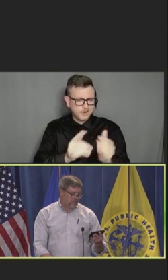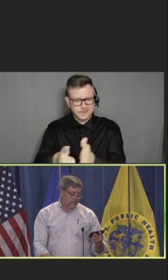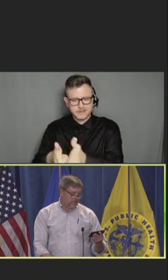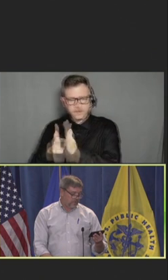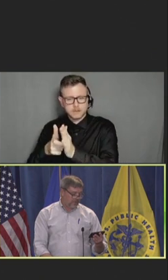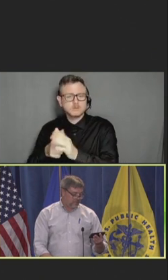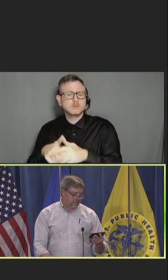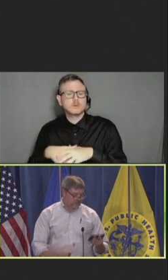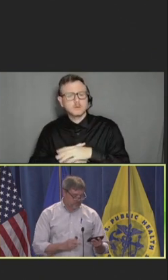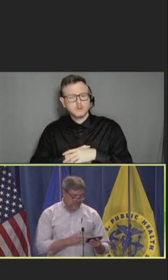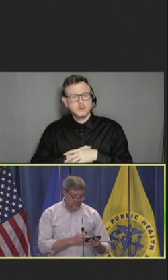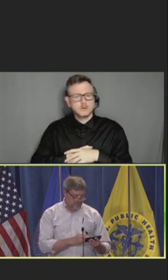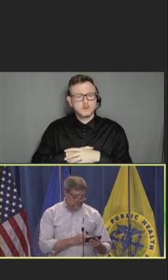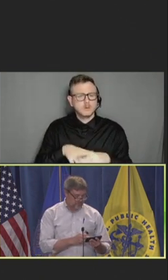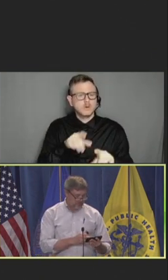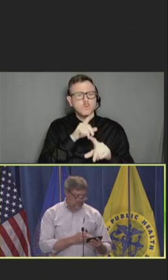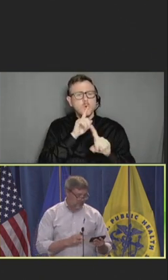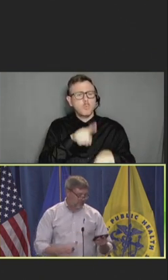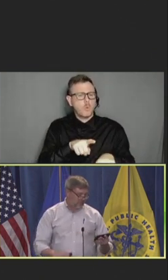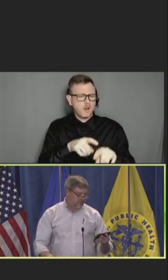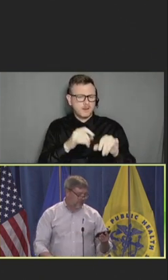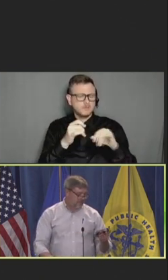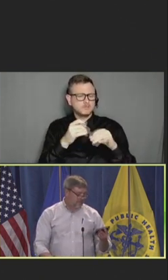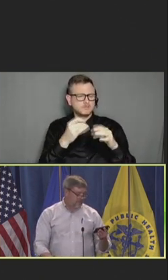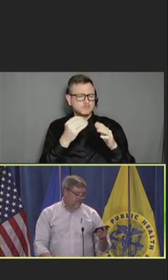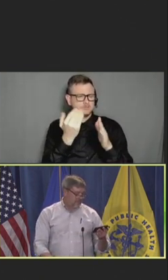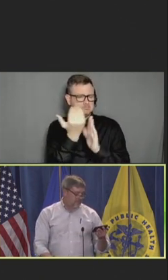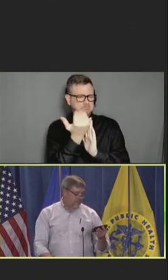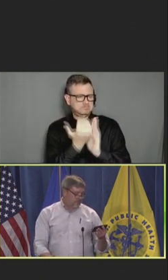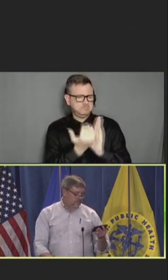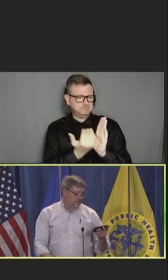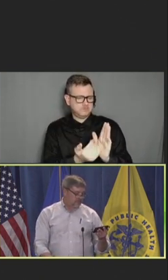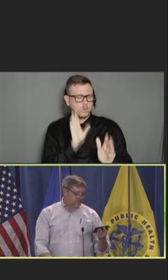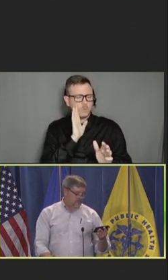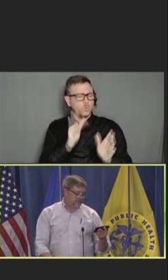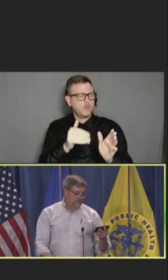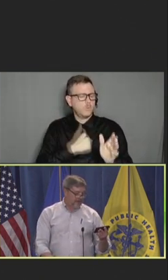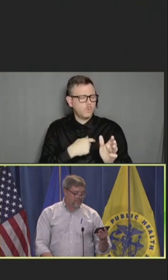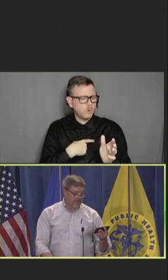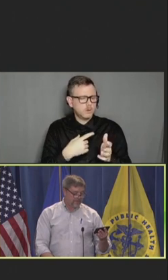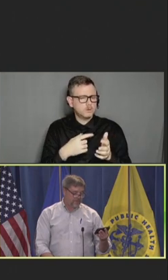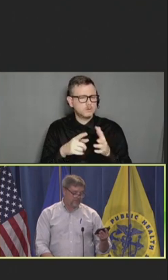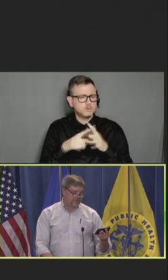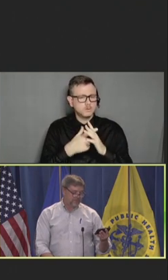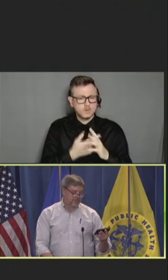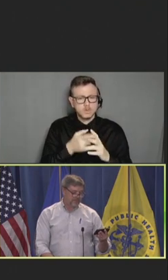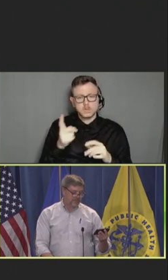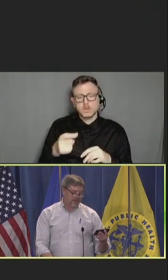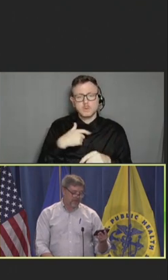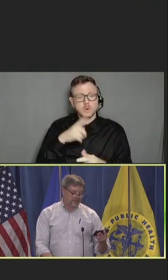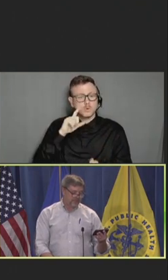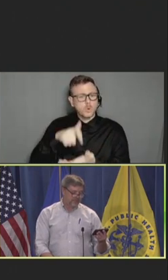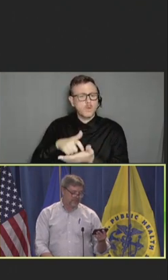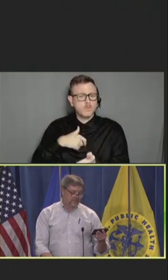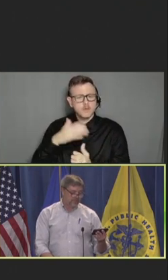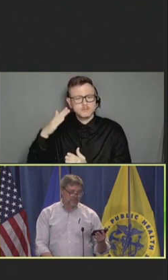outline," which we're starting to work on. We're going to work to "determine top pathogens leading to the highest disease burden in the